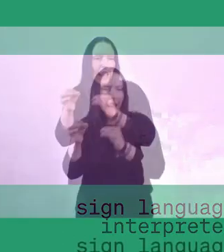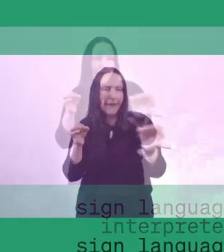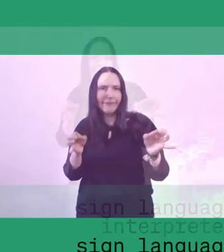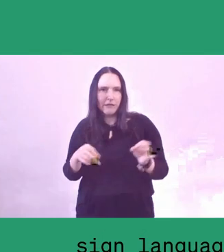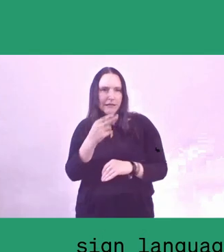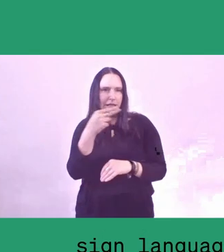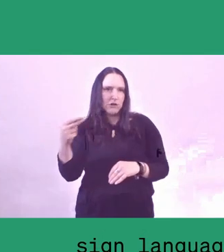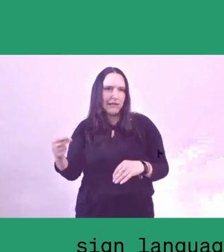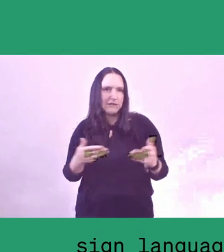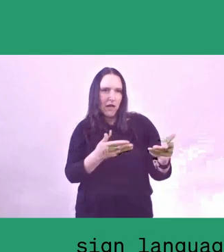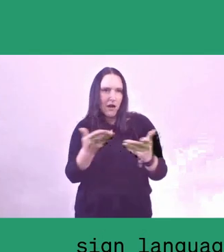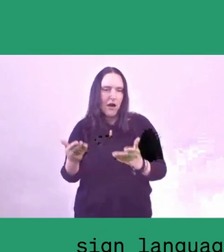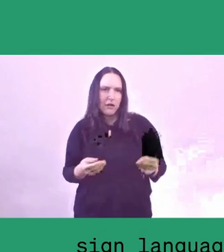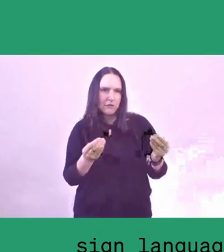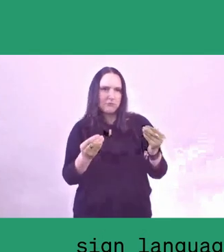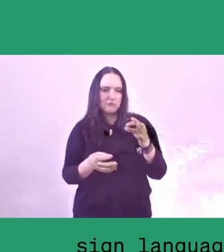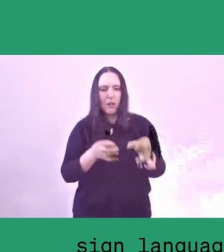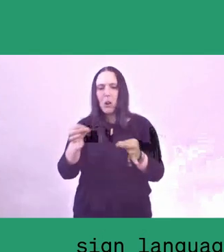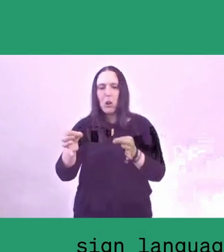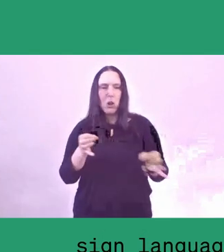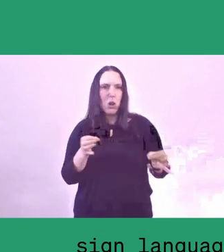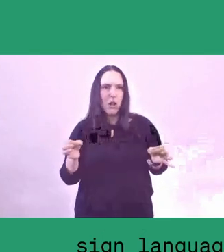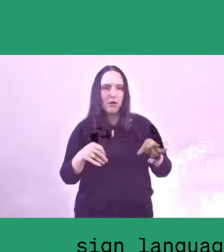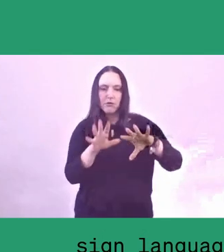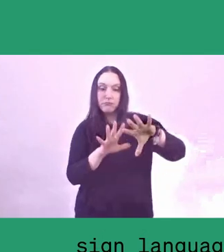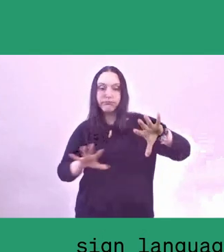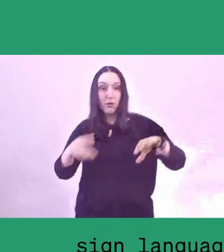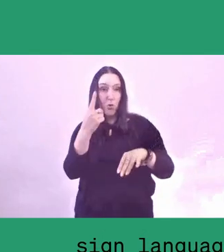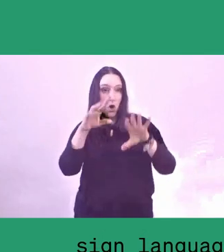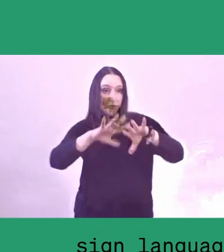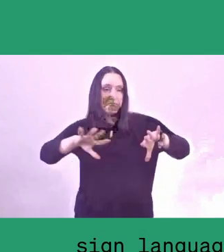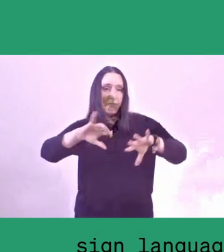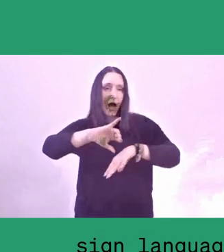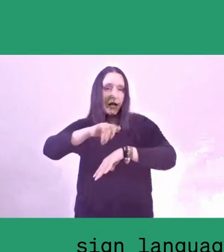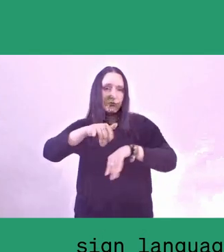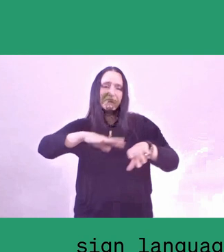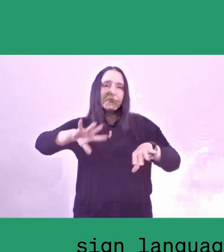and there are so many lumbung buildings